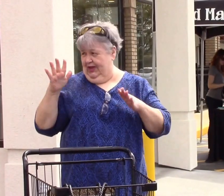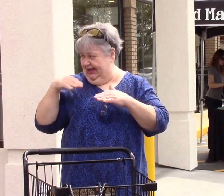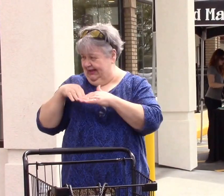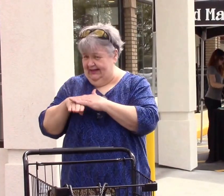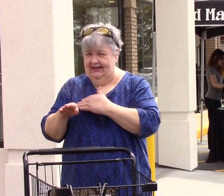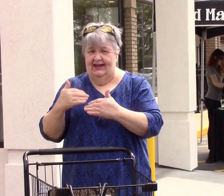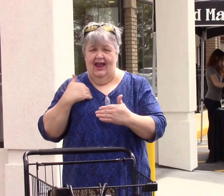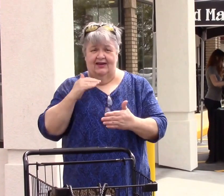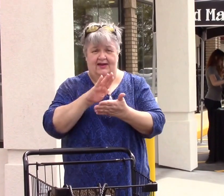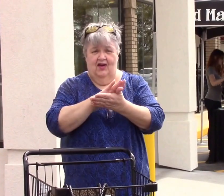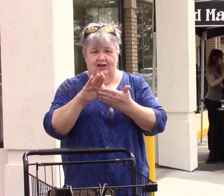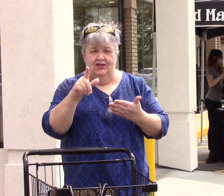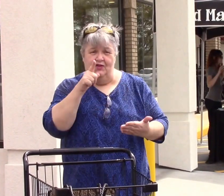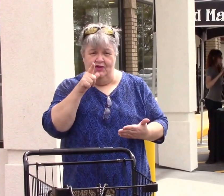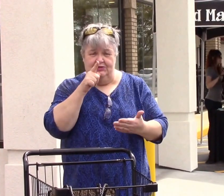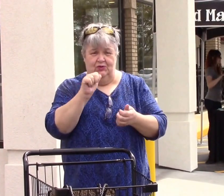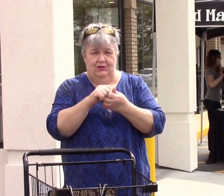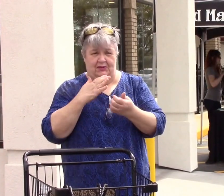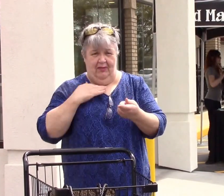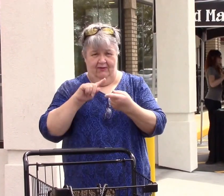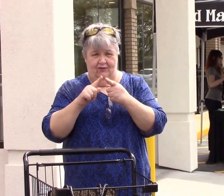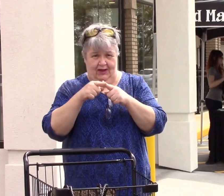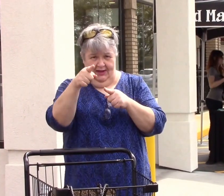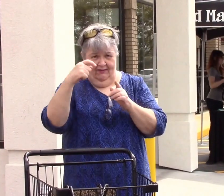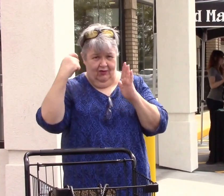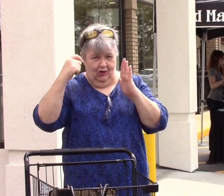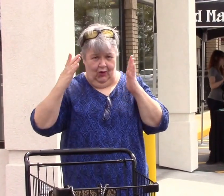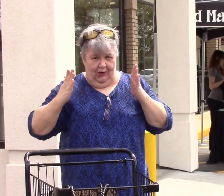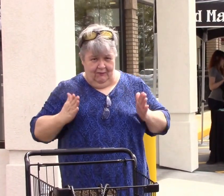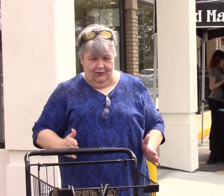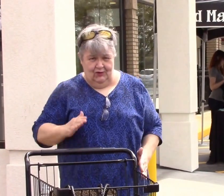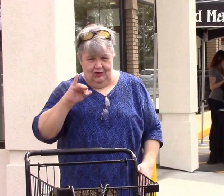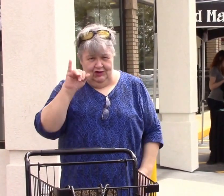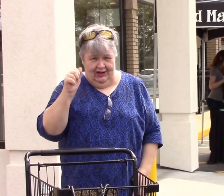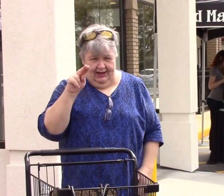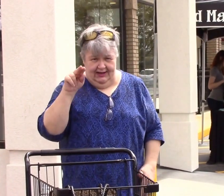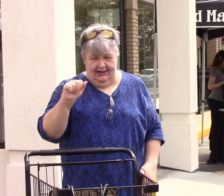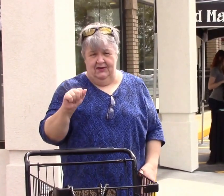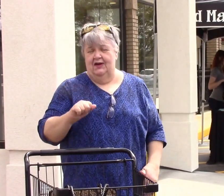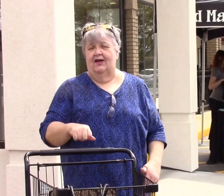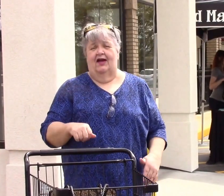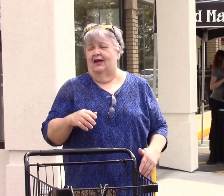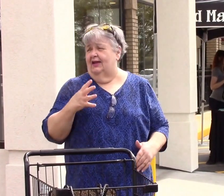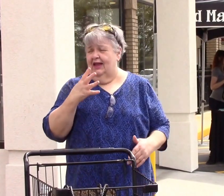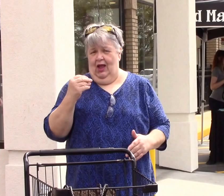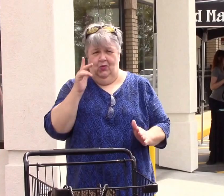We had already gone and had a nice lunch with my friend, Jana (videographer).